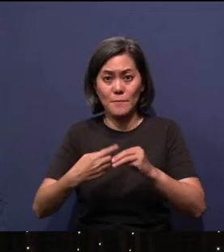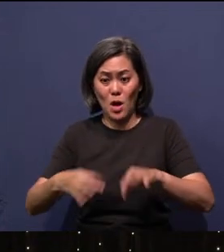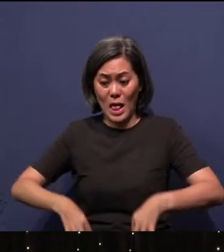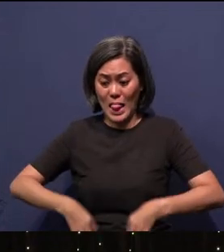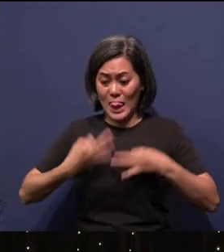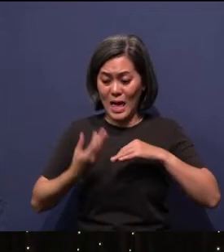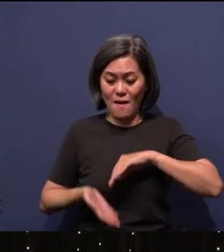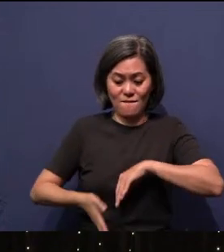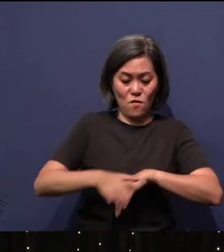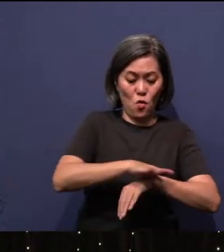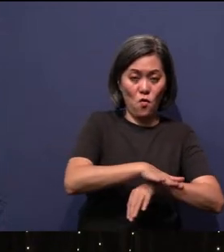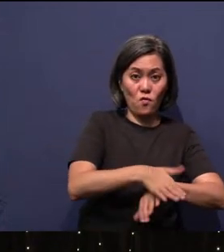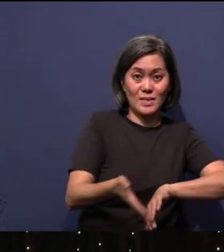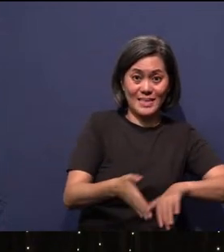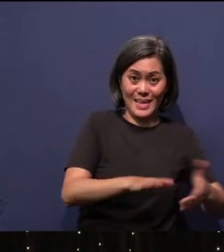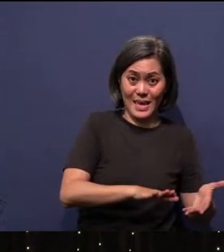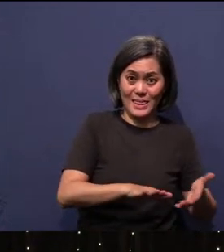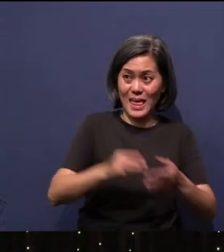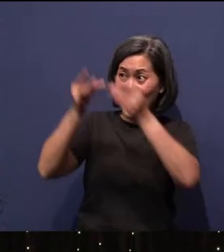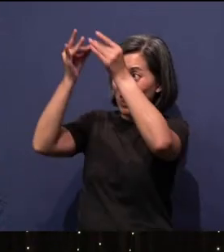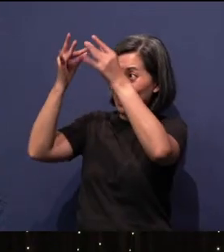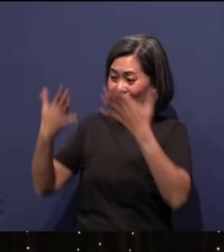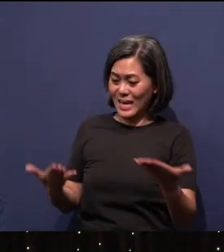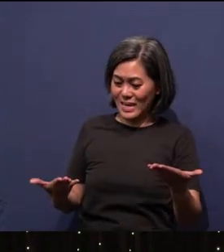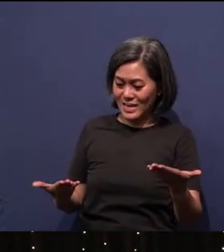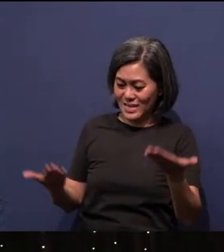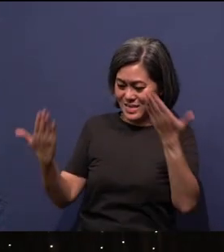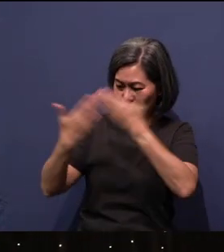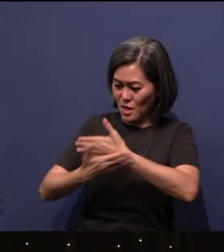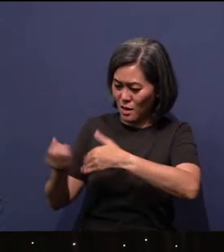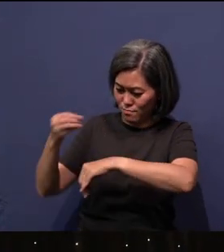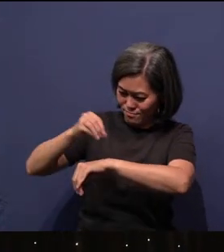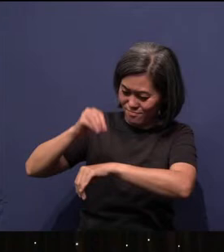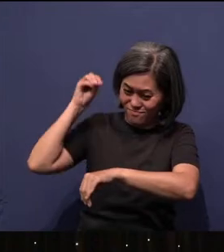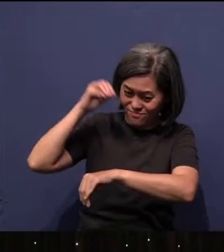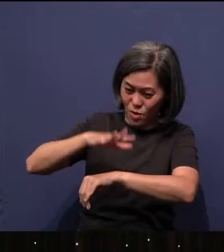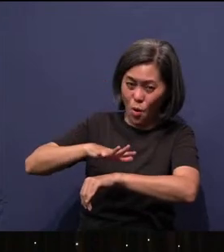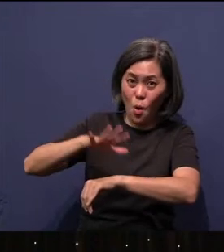light over darkness. And this is where we find that God may proclaim it's good. We